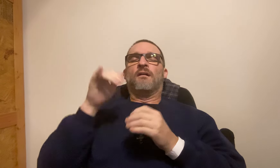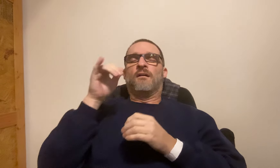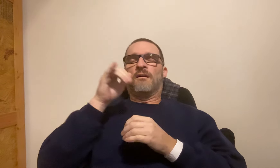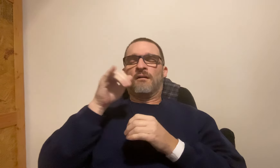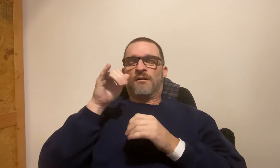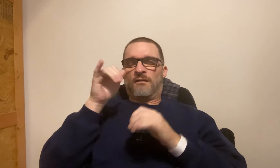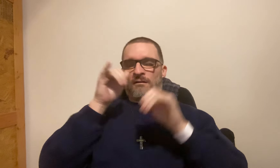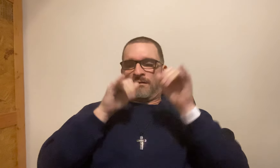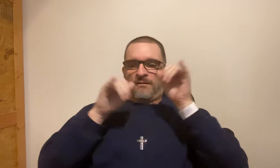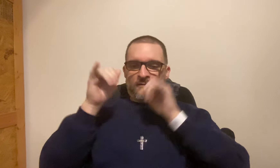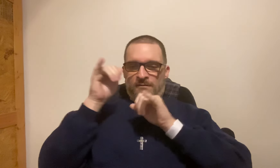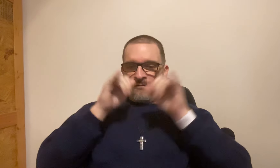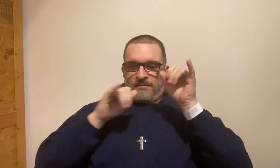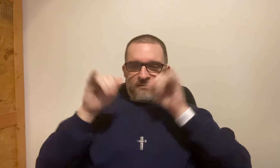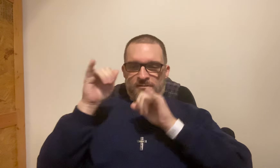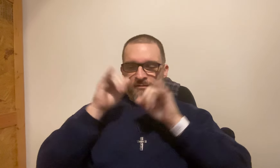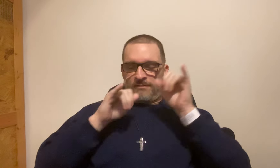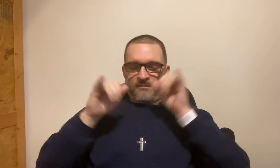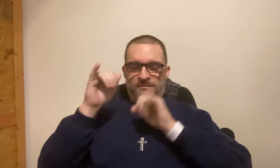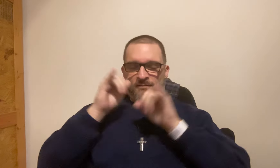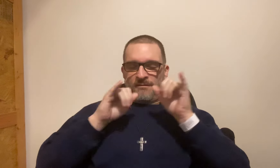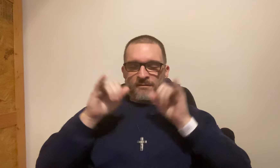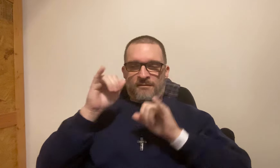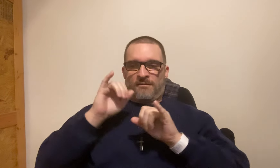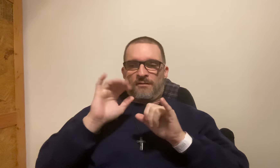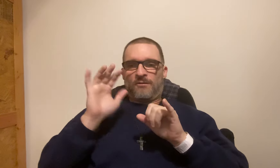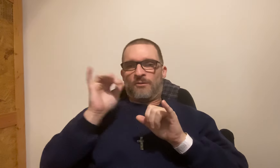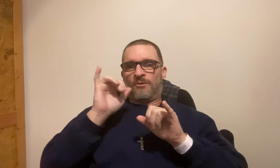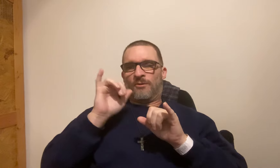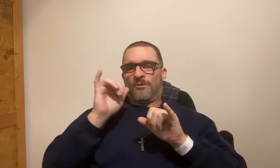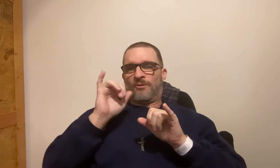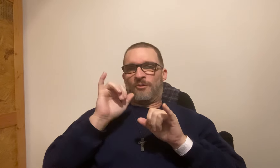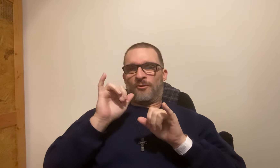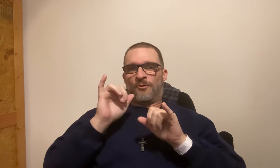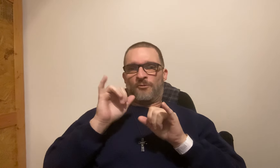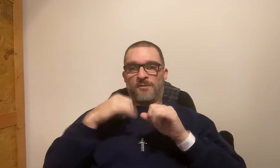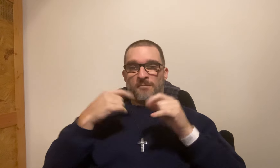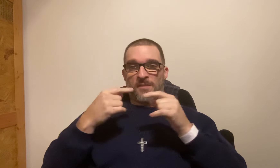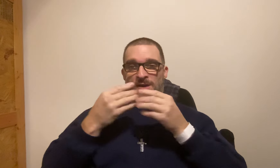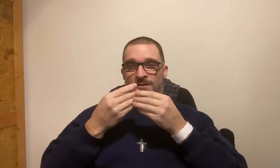The recliner gave support to my back which helped a lot!